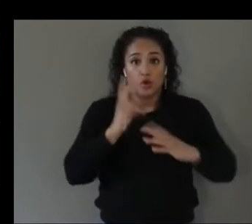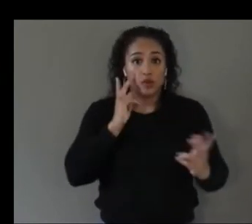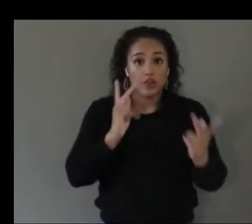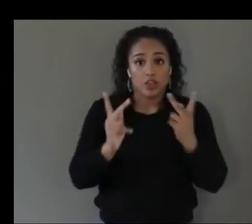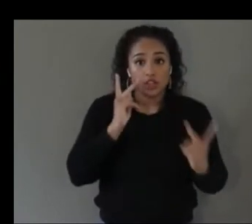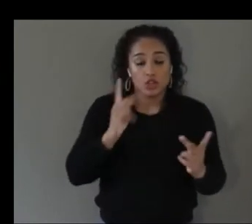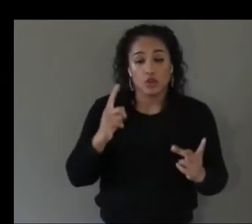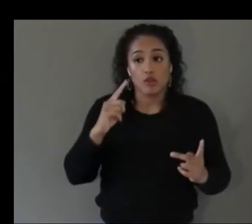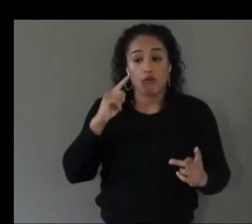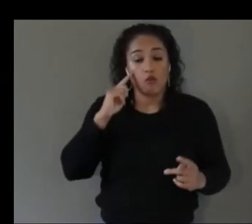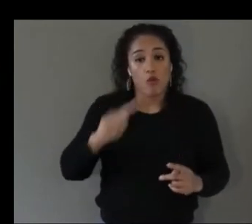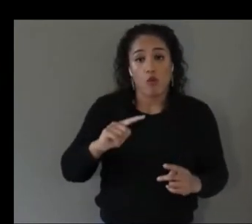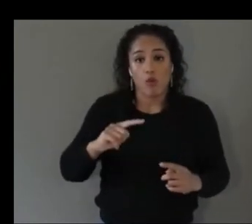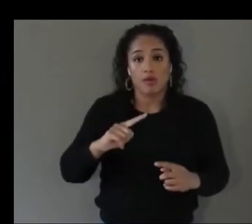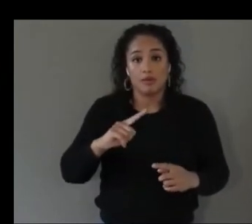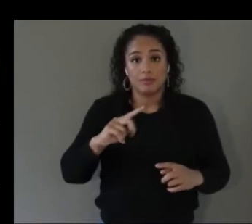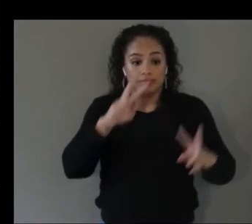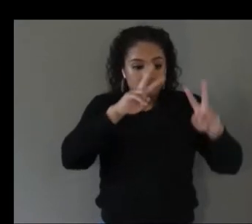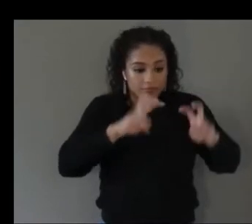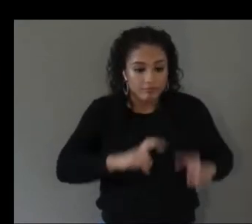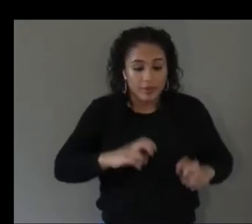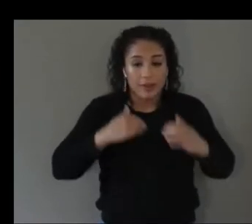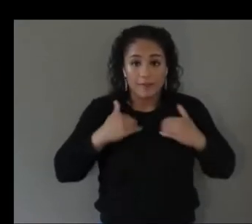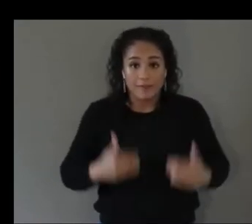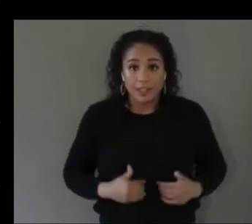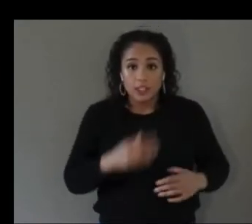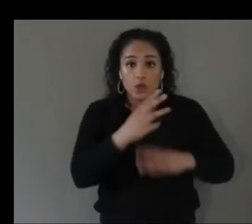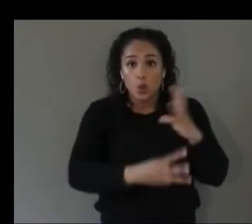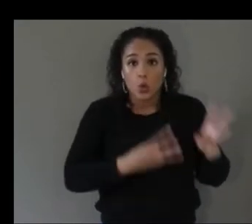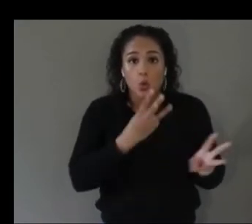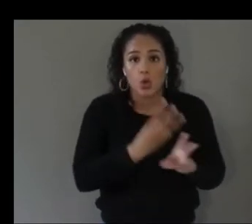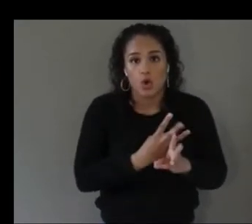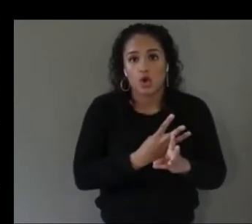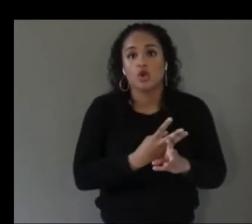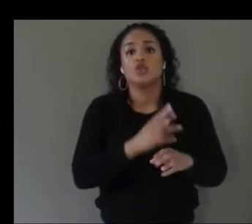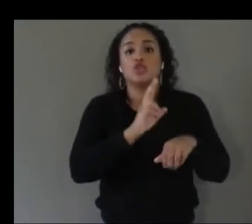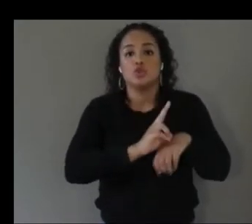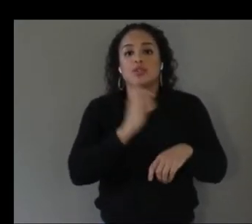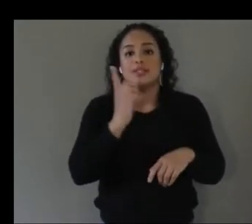and represent it uh using something like a screen reader so for instance one out one thing that we